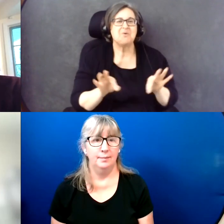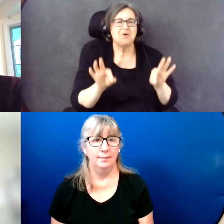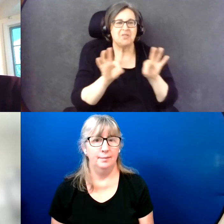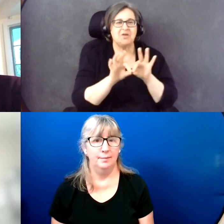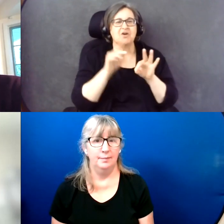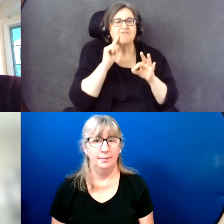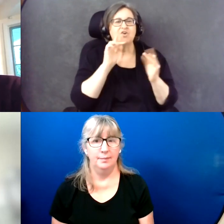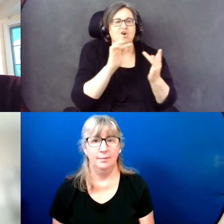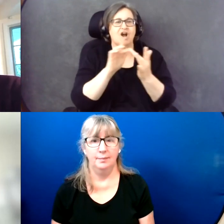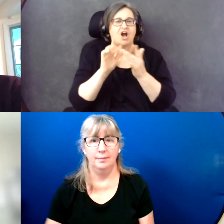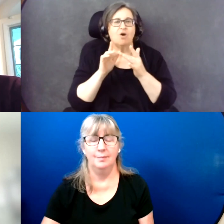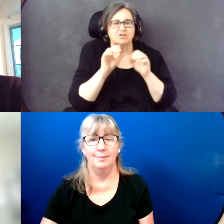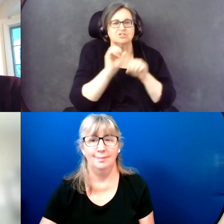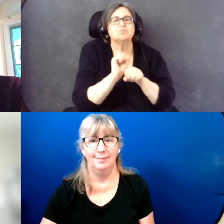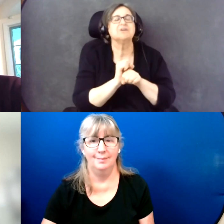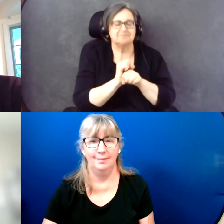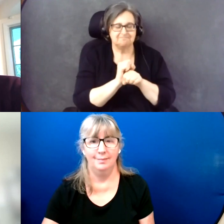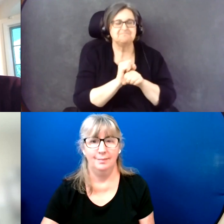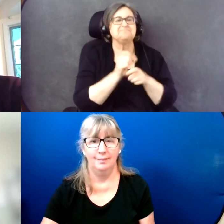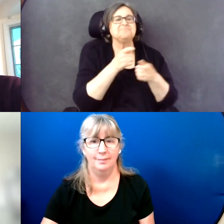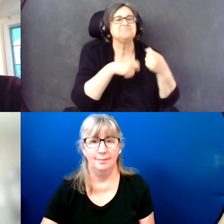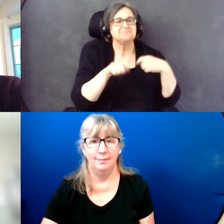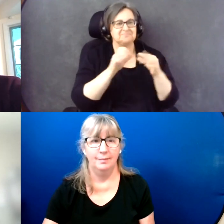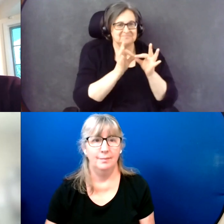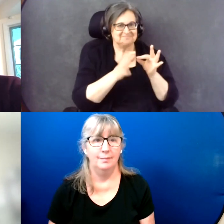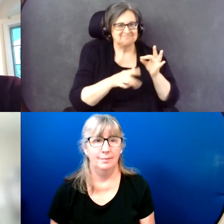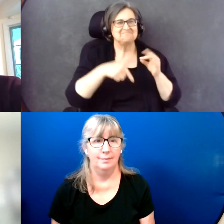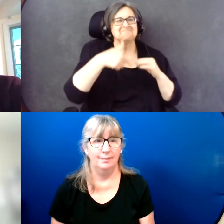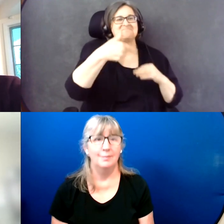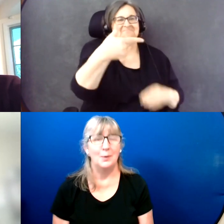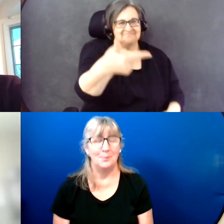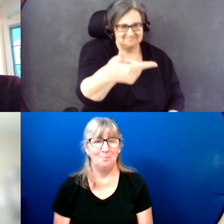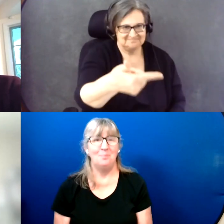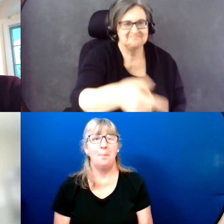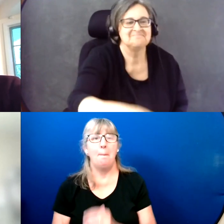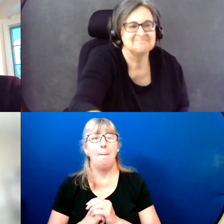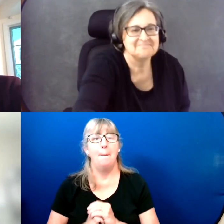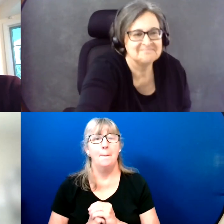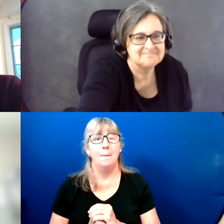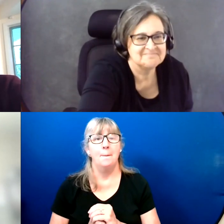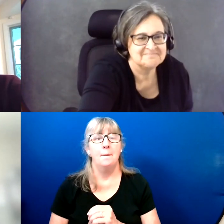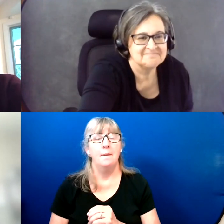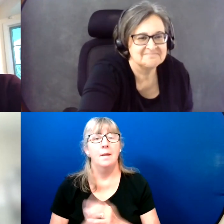By states and election officials, if they think you can just do it all on the